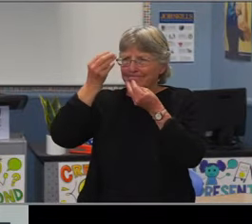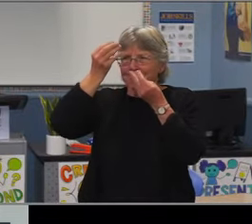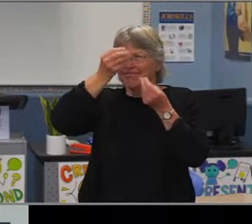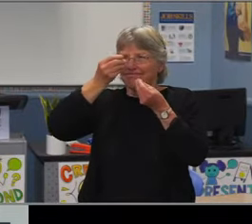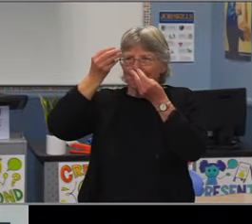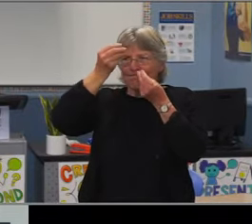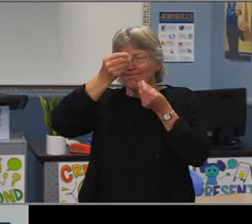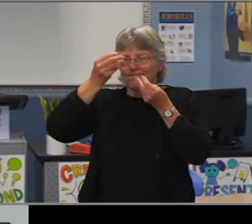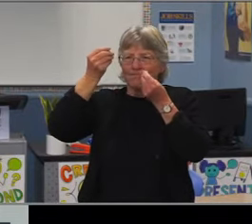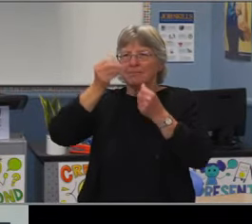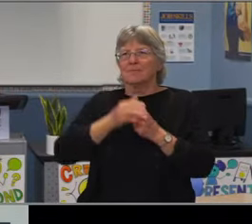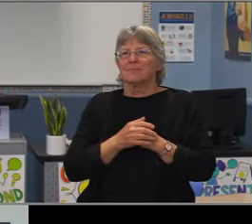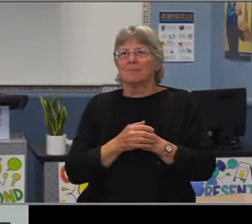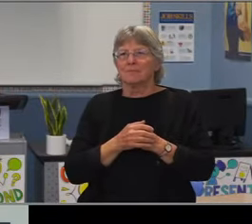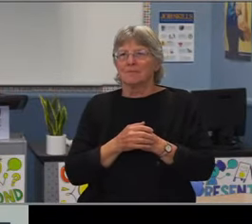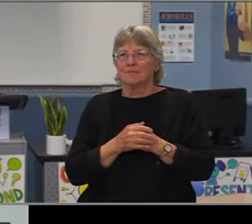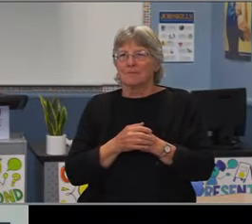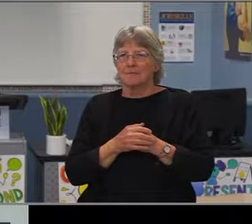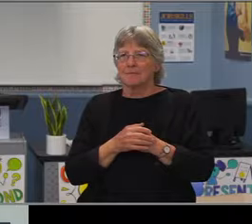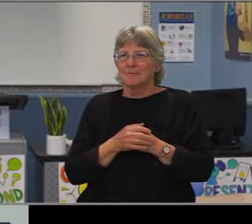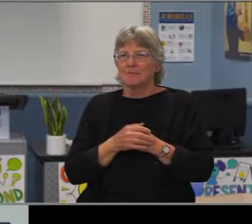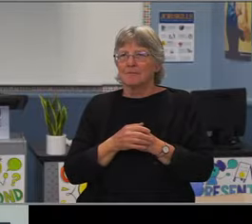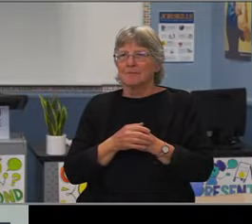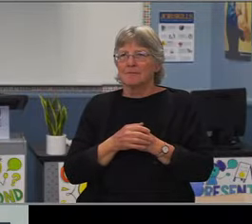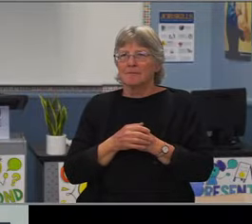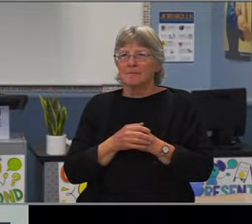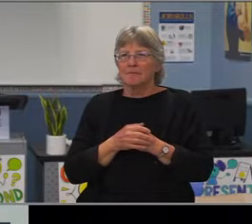My husband works for a subcontractor who has done work for the pay EAs.